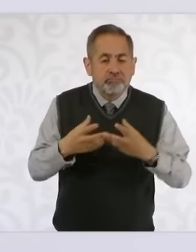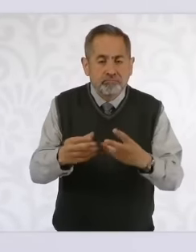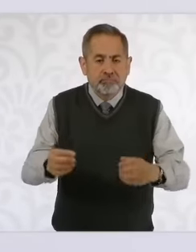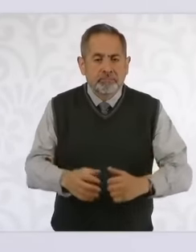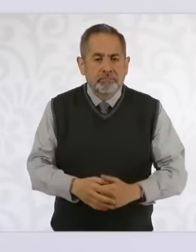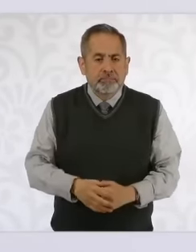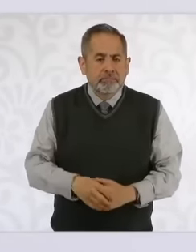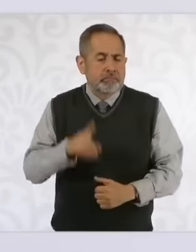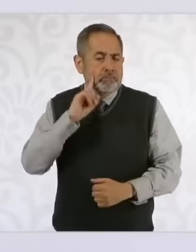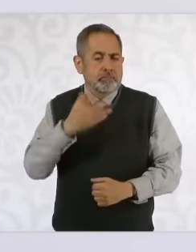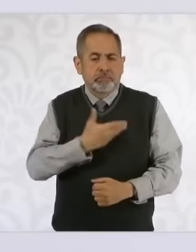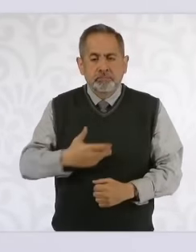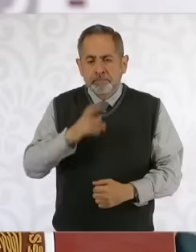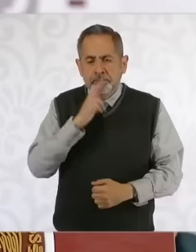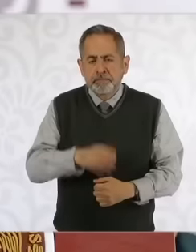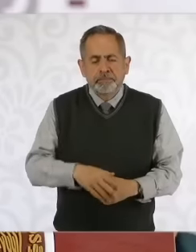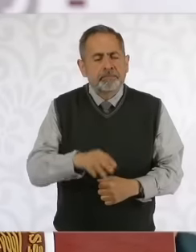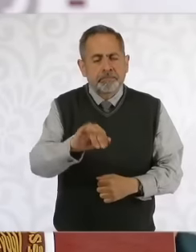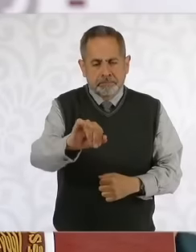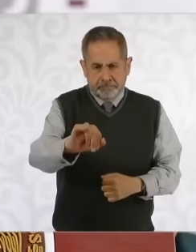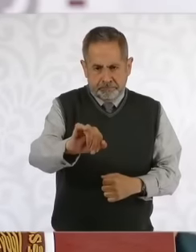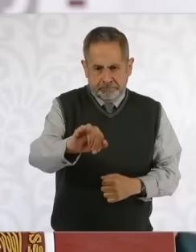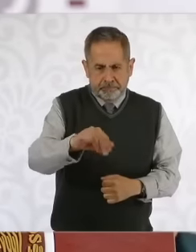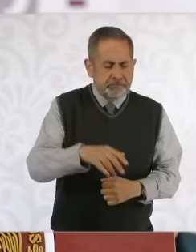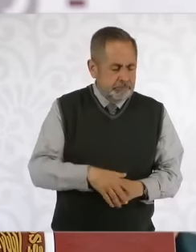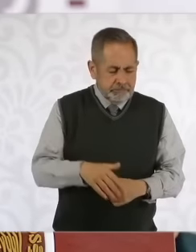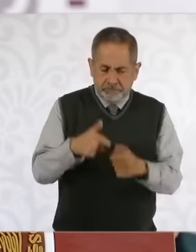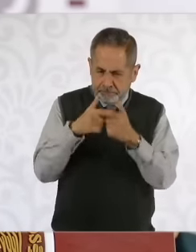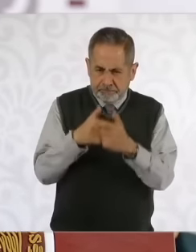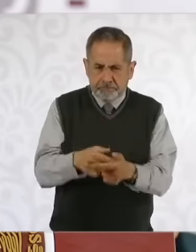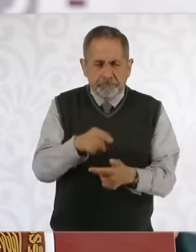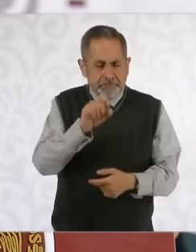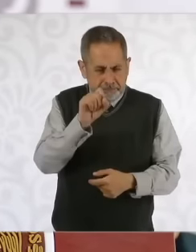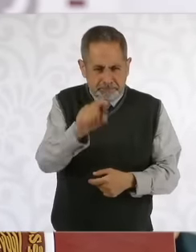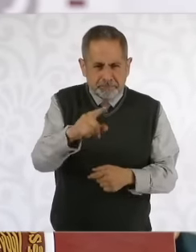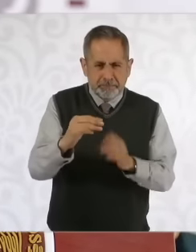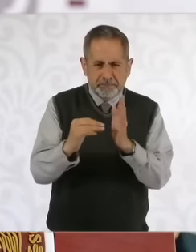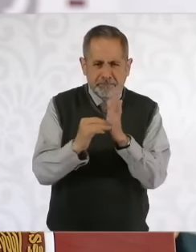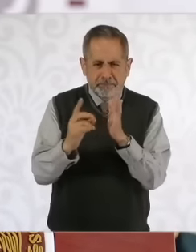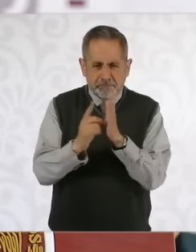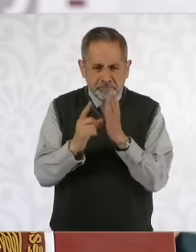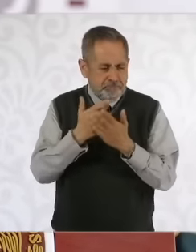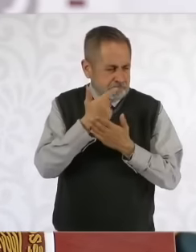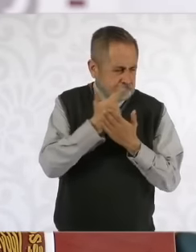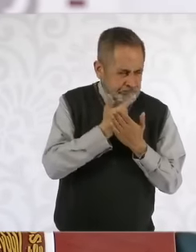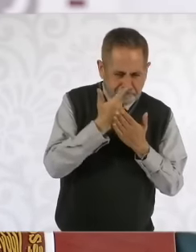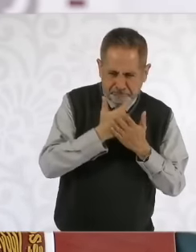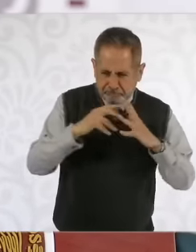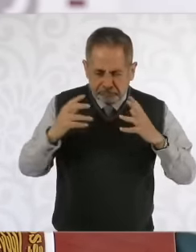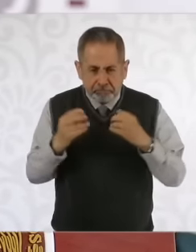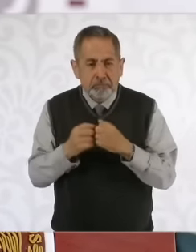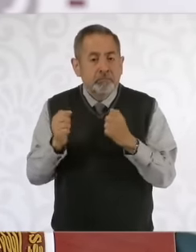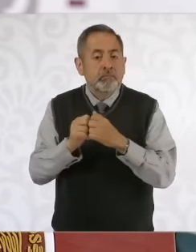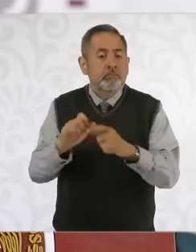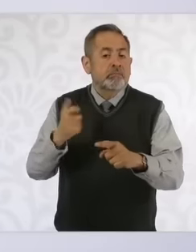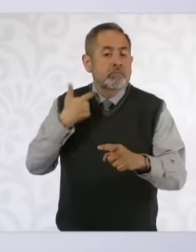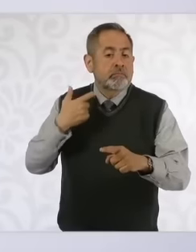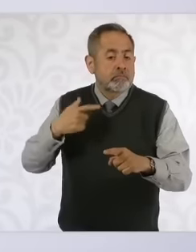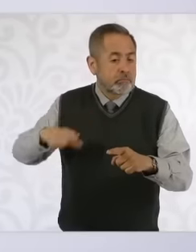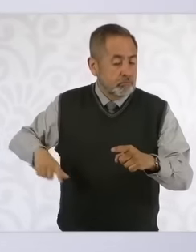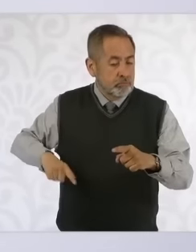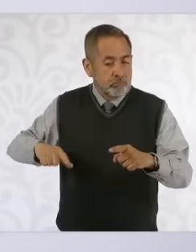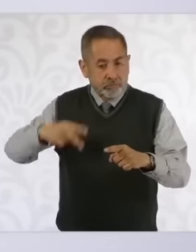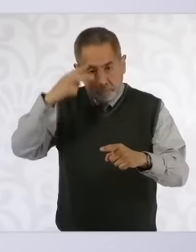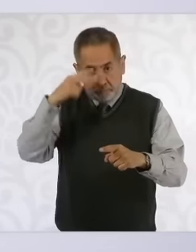fact, this methodology that was followed by the government of Mexico when President